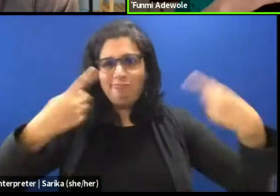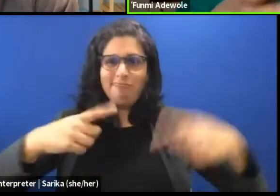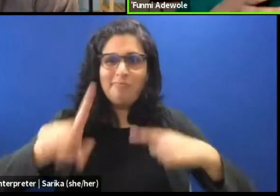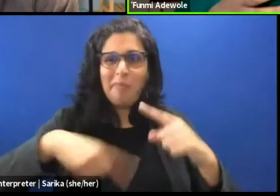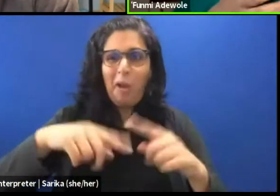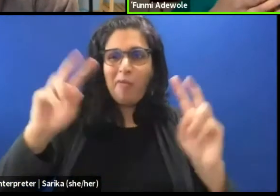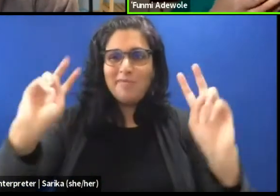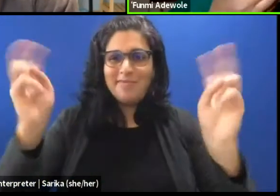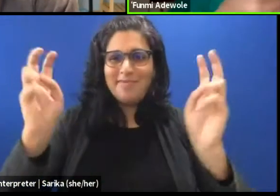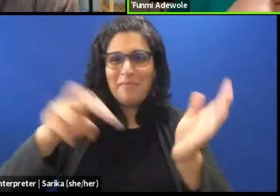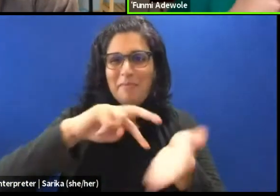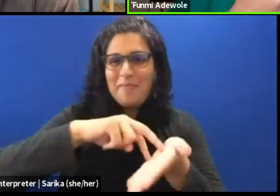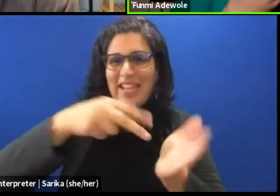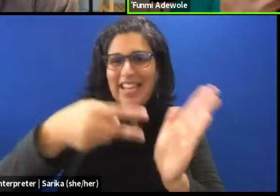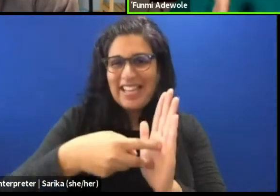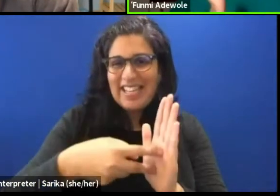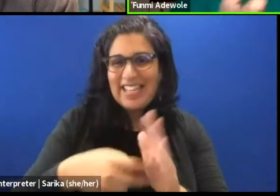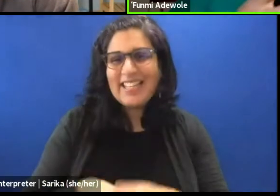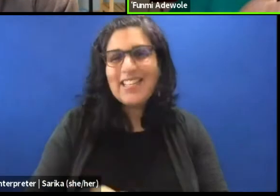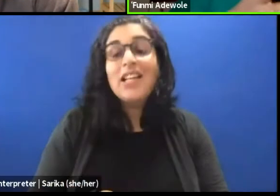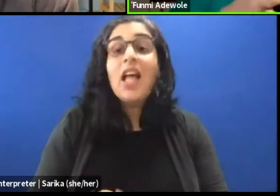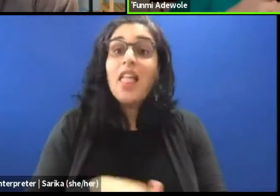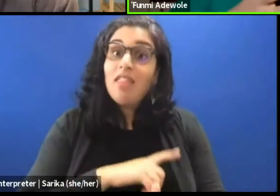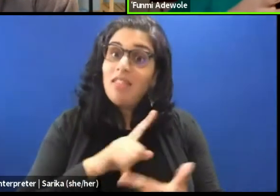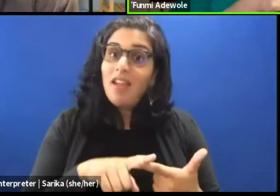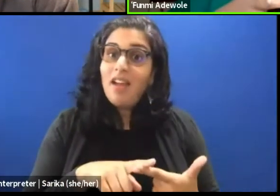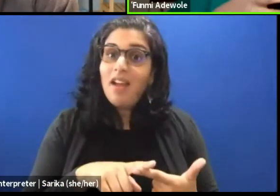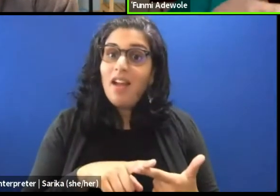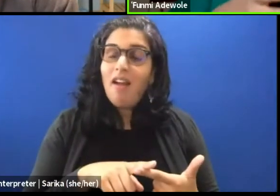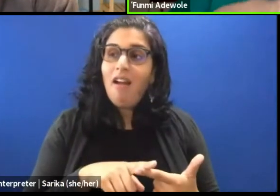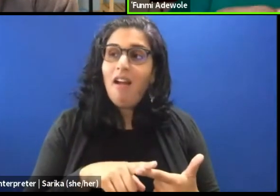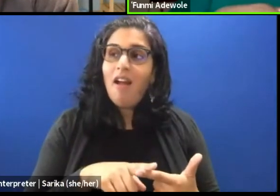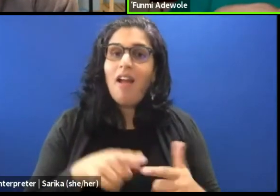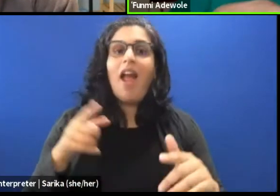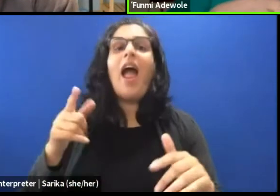And then I decided to do an MA post-colonial studies.